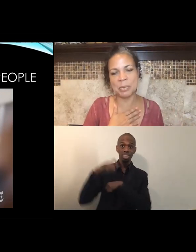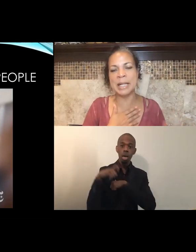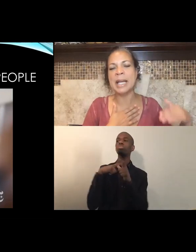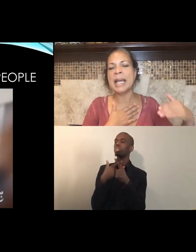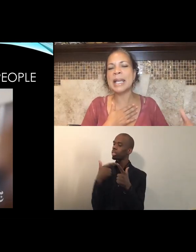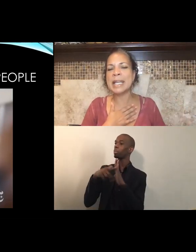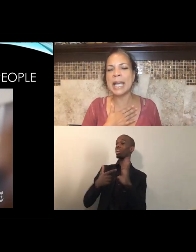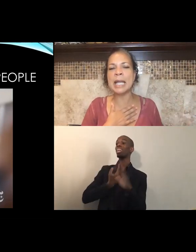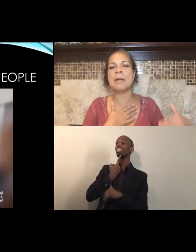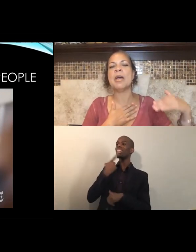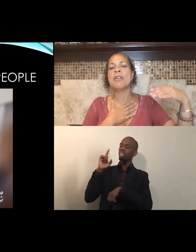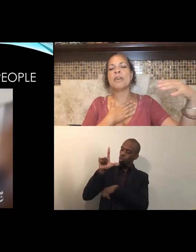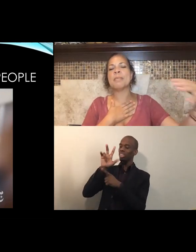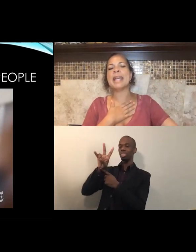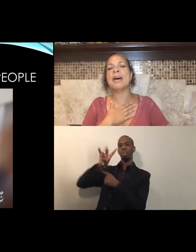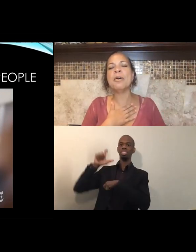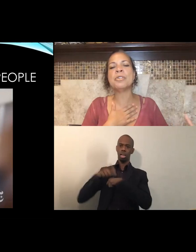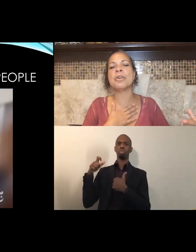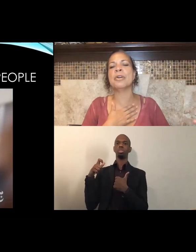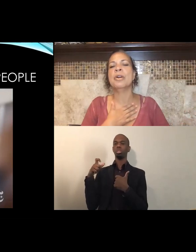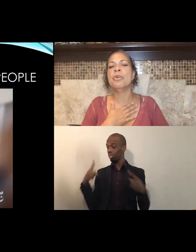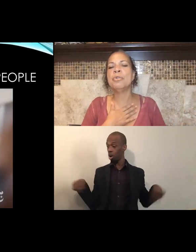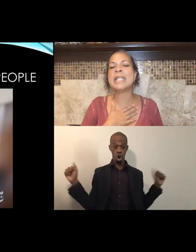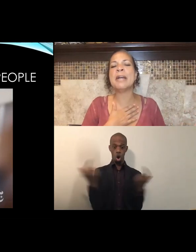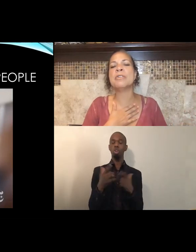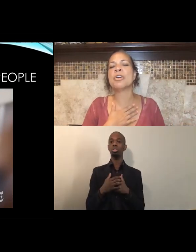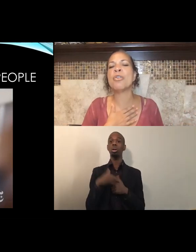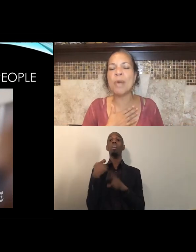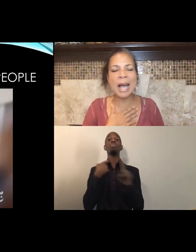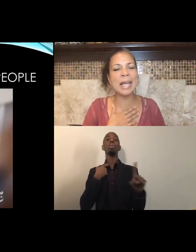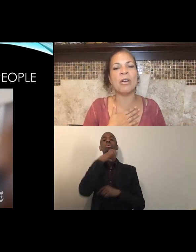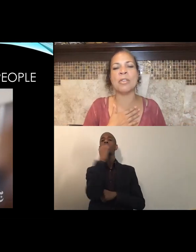It came from the elder who dared to cry on the witness stand